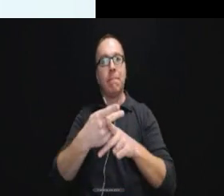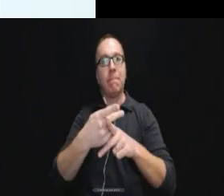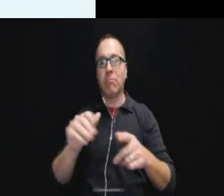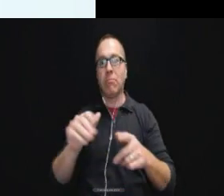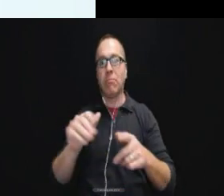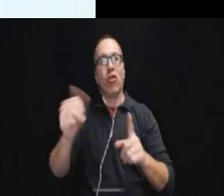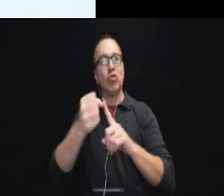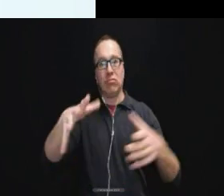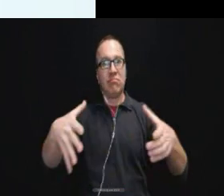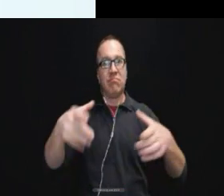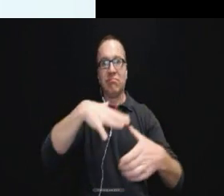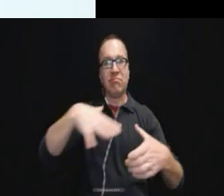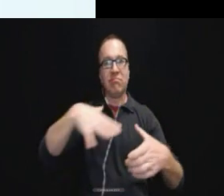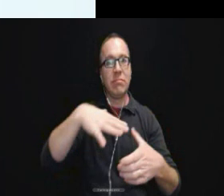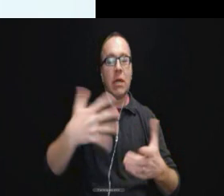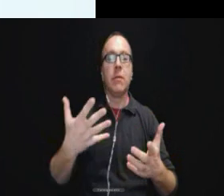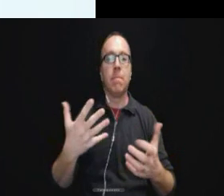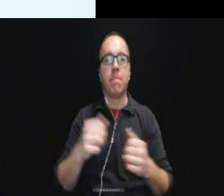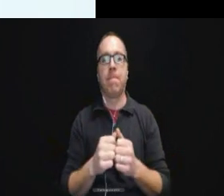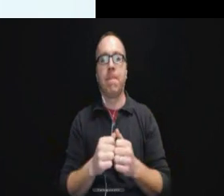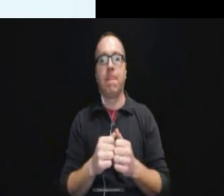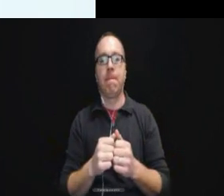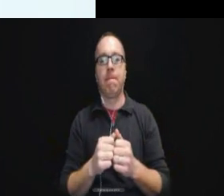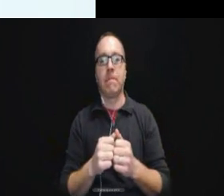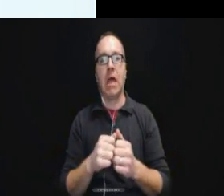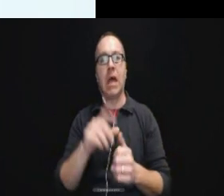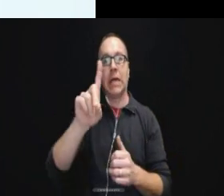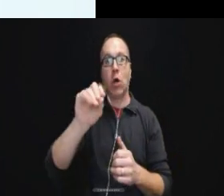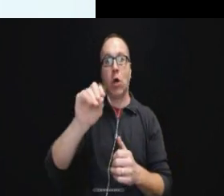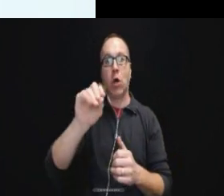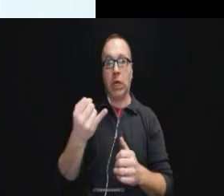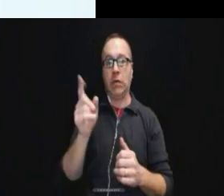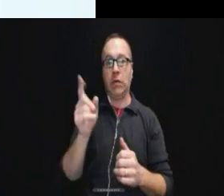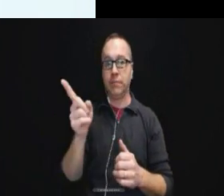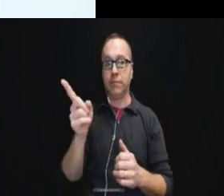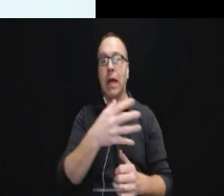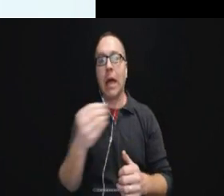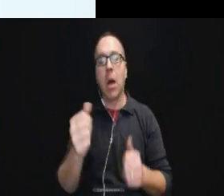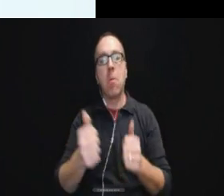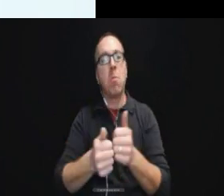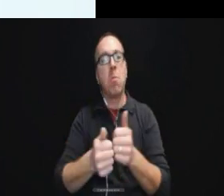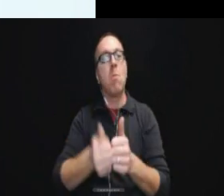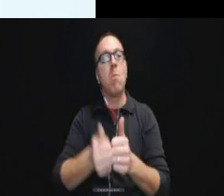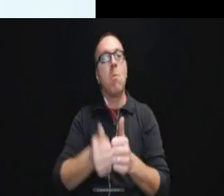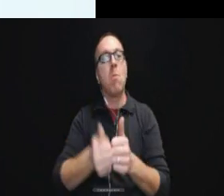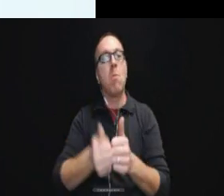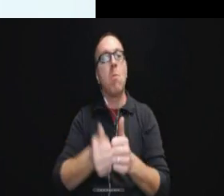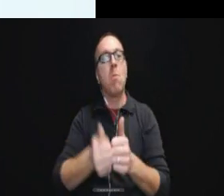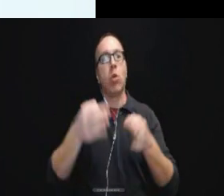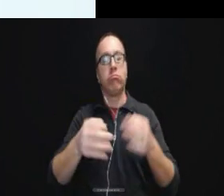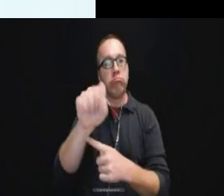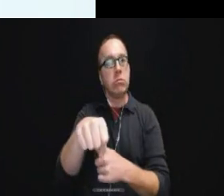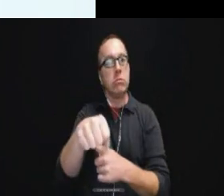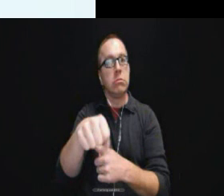The Department of Justice and most courts say yes, of course, the ADA applies.